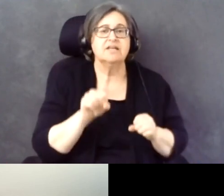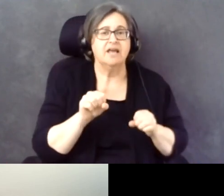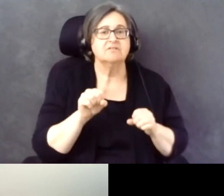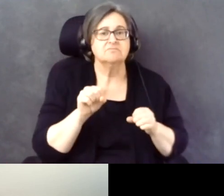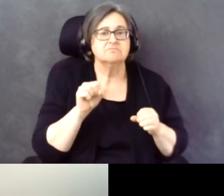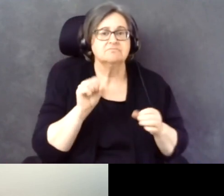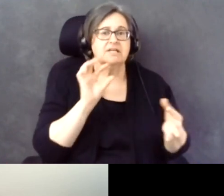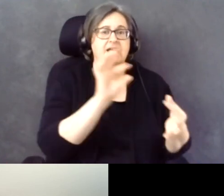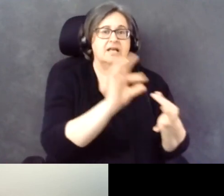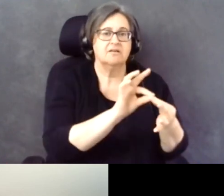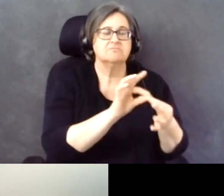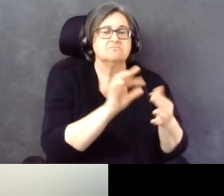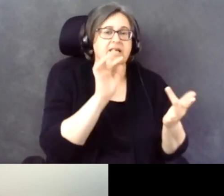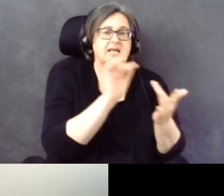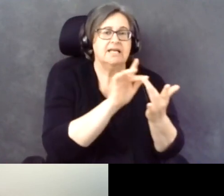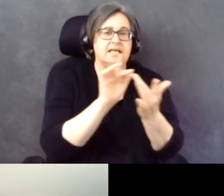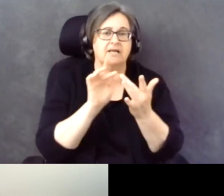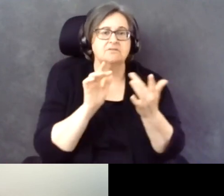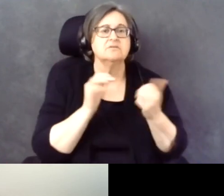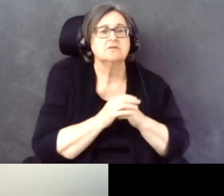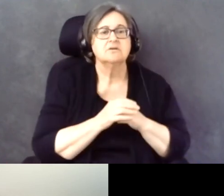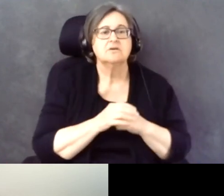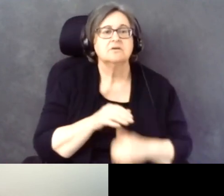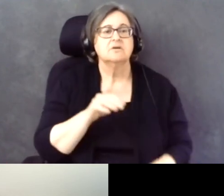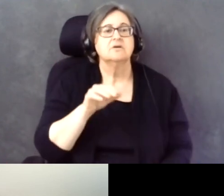Yeah, that's a really important point.